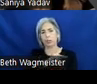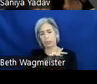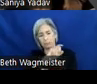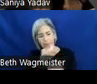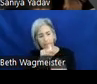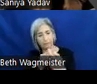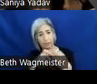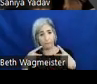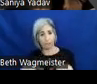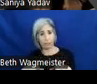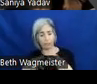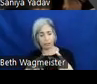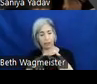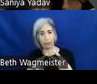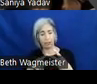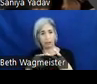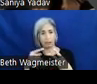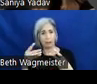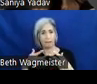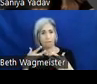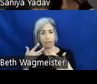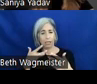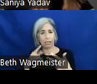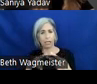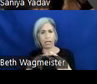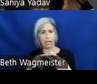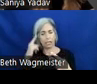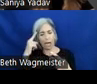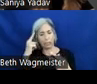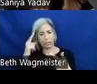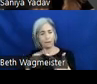sensory, and cognitive considerations, and for some examples in templates.